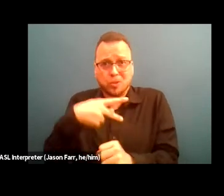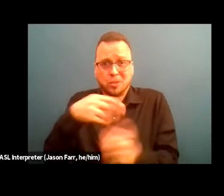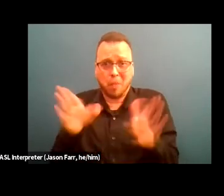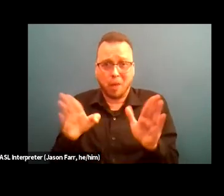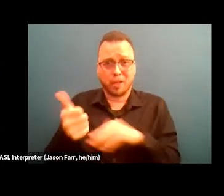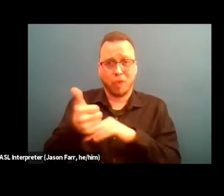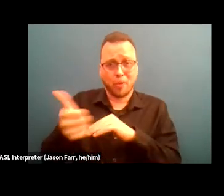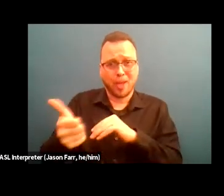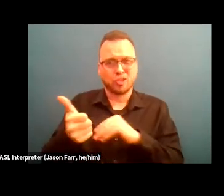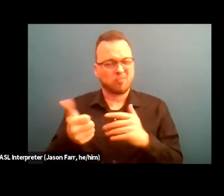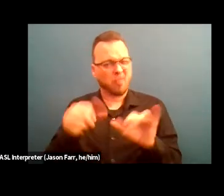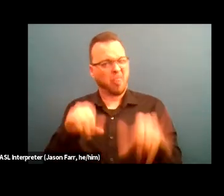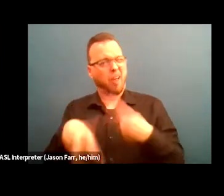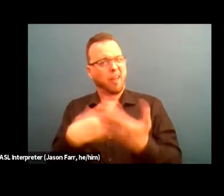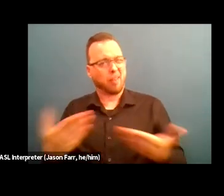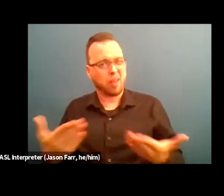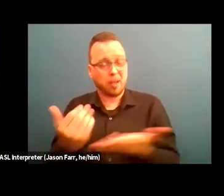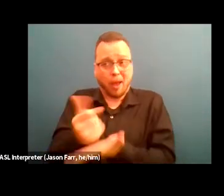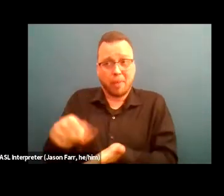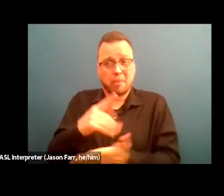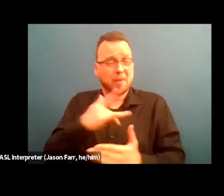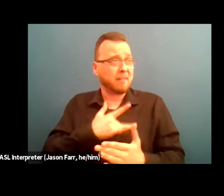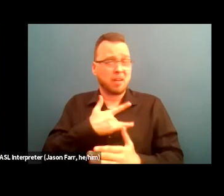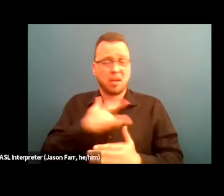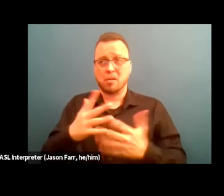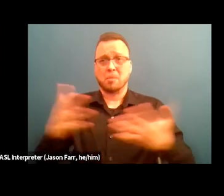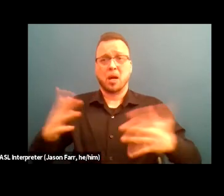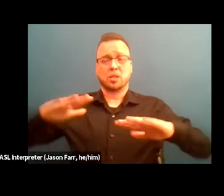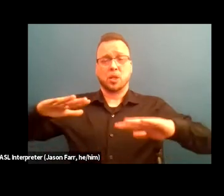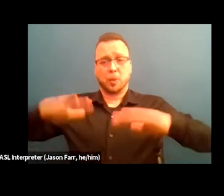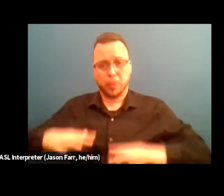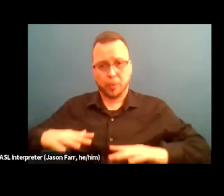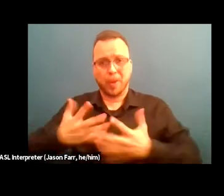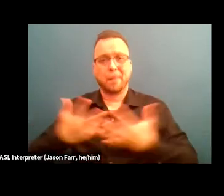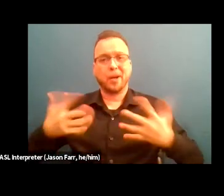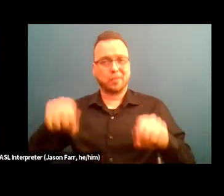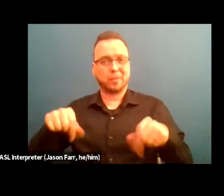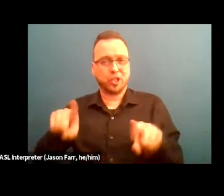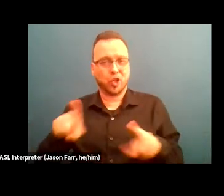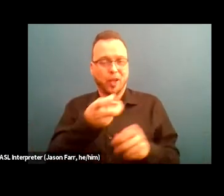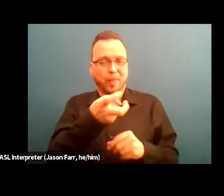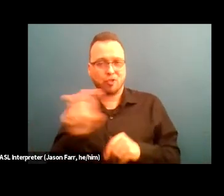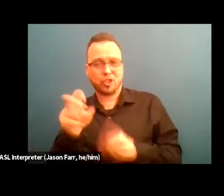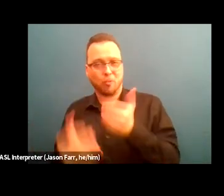Just again, to help them feel as much at ease as possible in their transition. A lot of these people have been, you know,